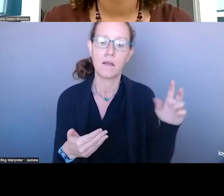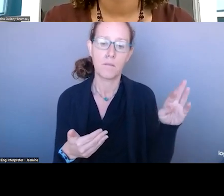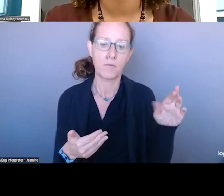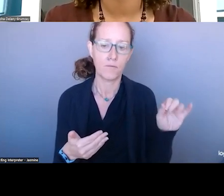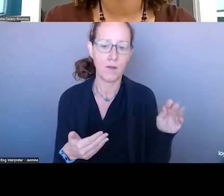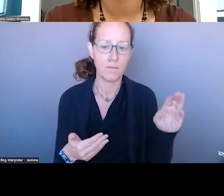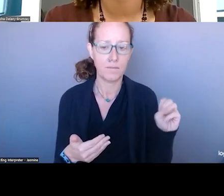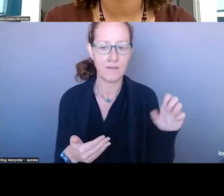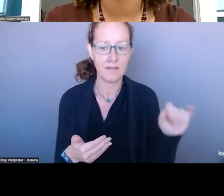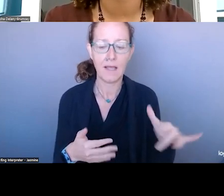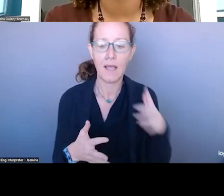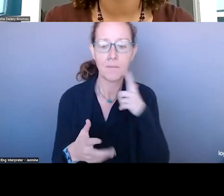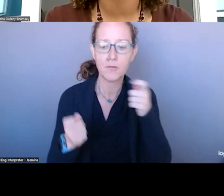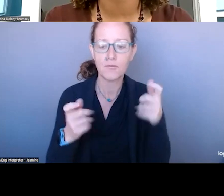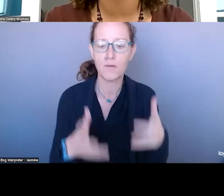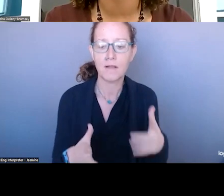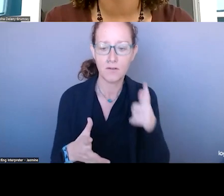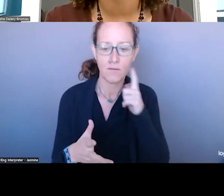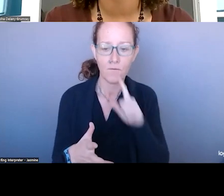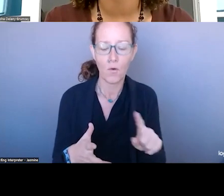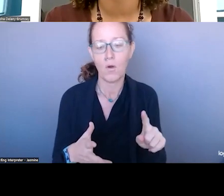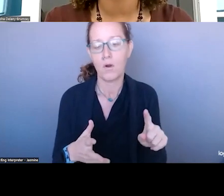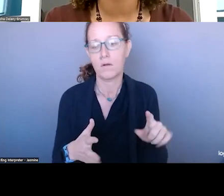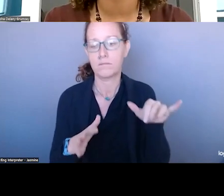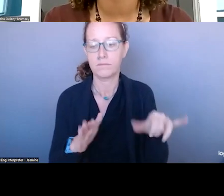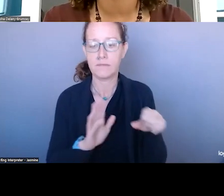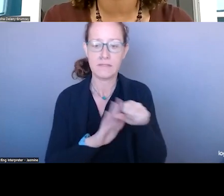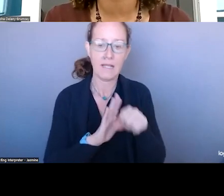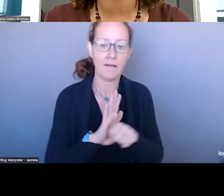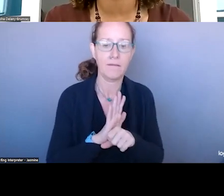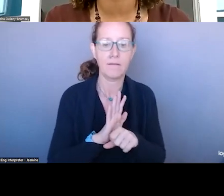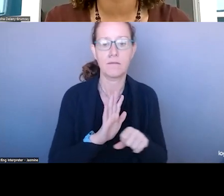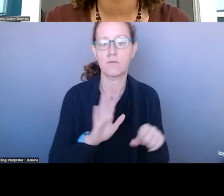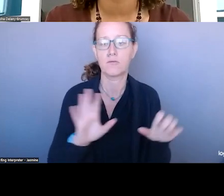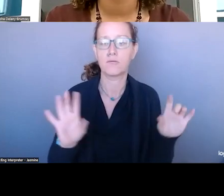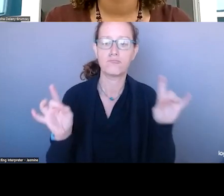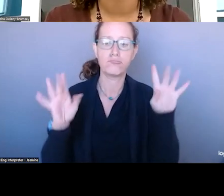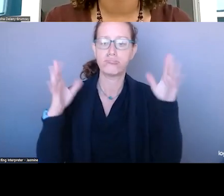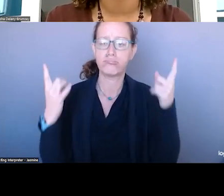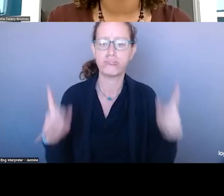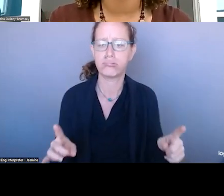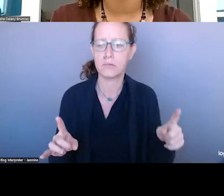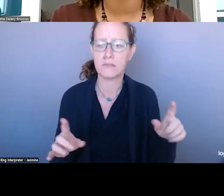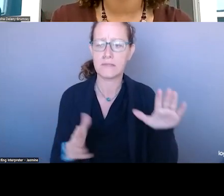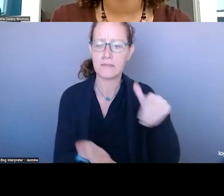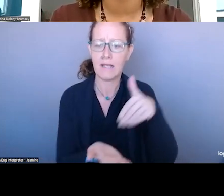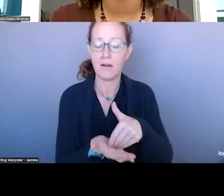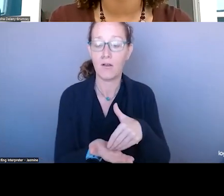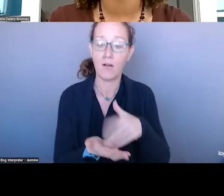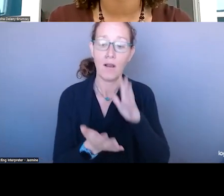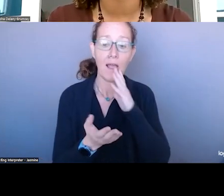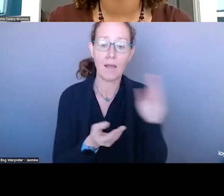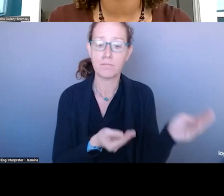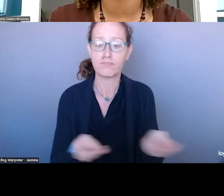I AM THE HOST OR FACILITATOR FOR TODAY. I AM EXCITED TO HEAR